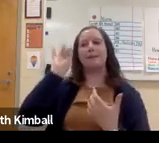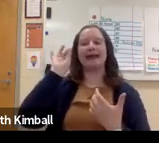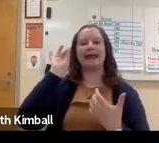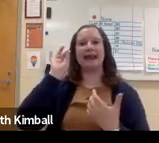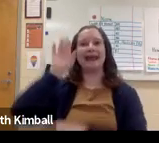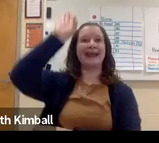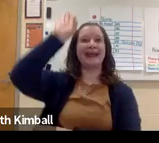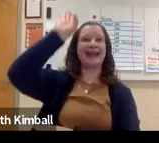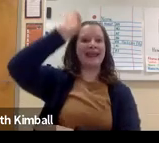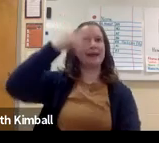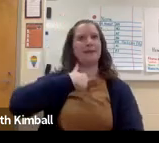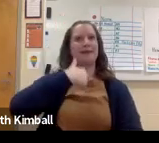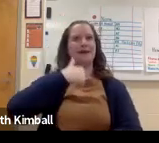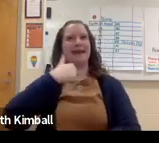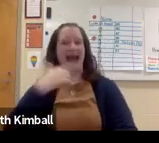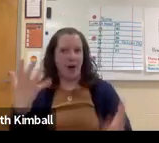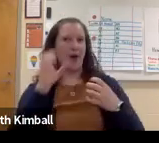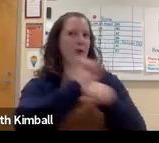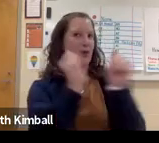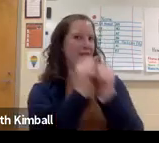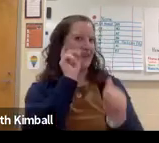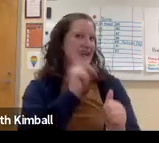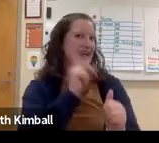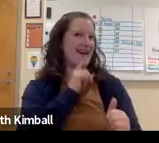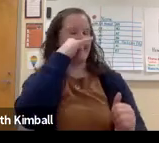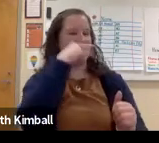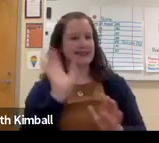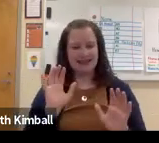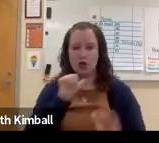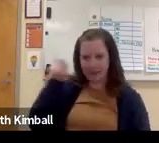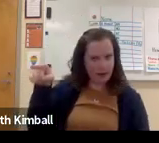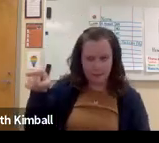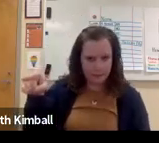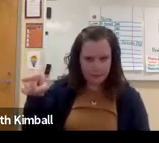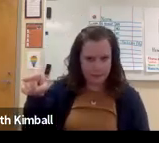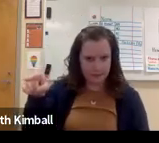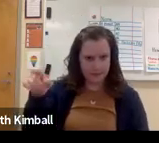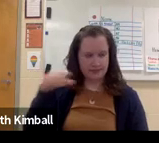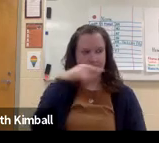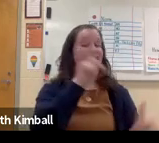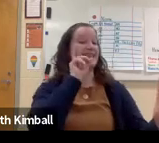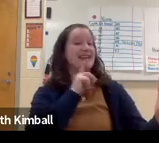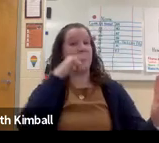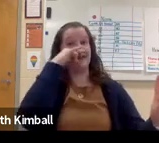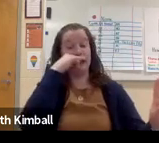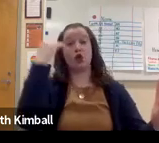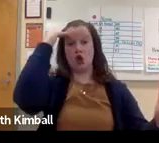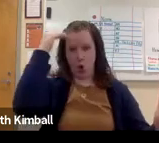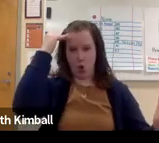and it gives that hearing student the opportunity to see and to learn from that. Now, when you have a kid that says,